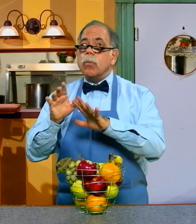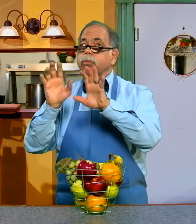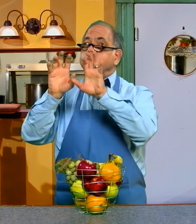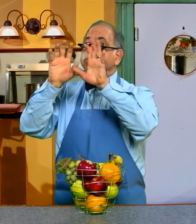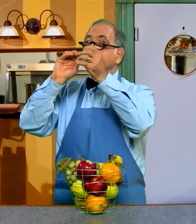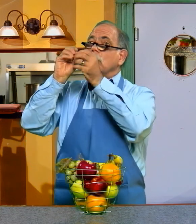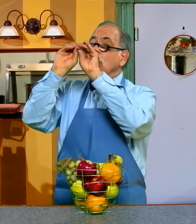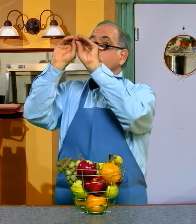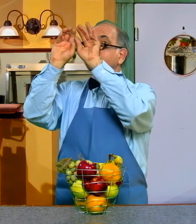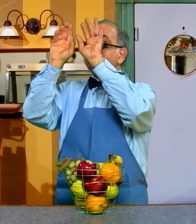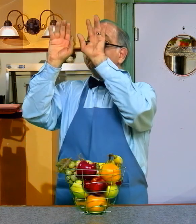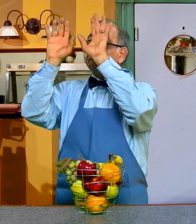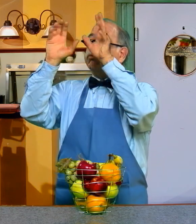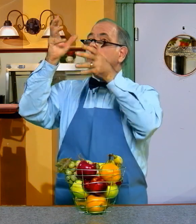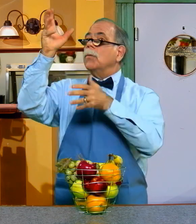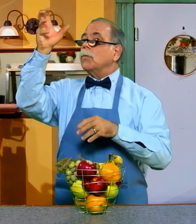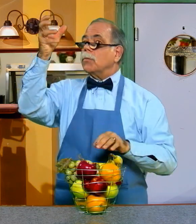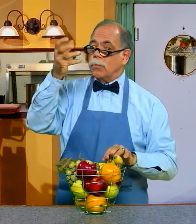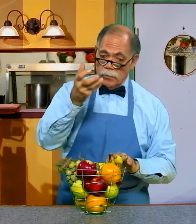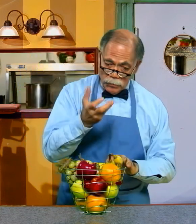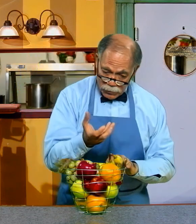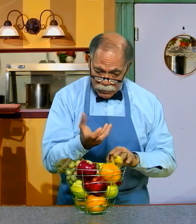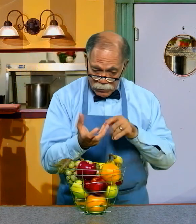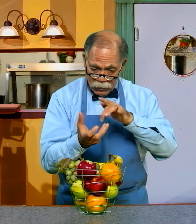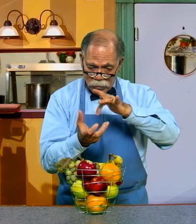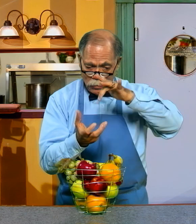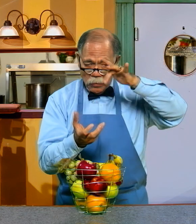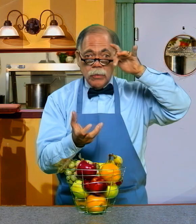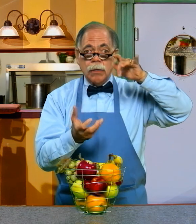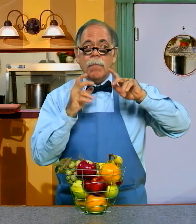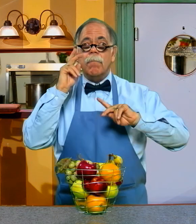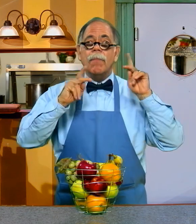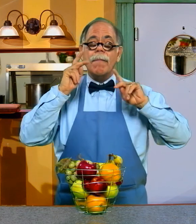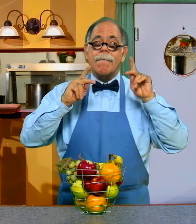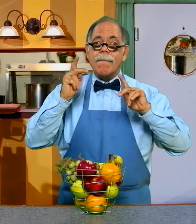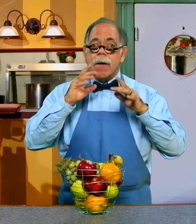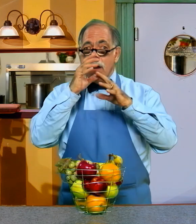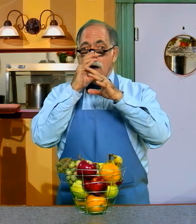SO THAT THE TREE GREW AND MADE ITS FRUIT. AND IT'S BEAUTIFUL.